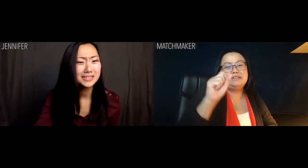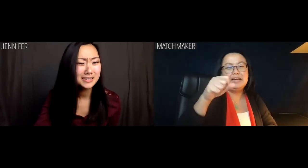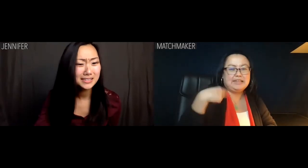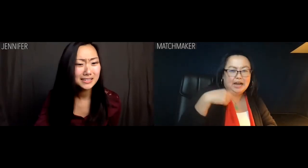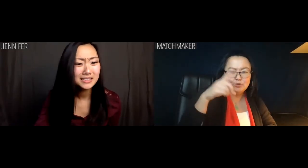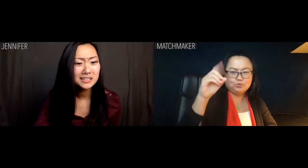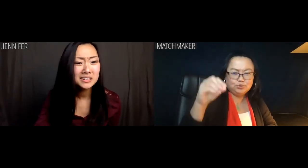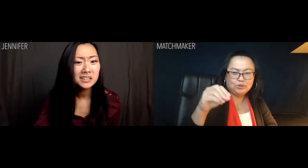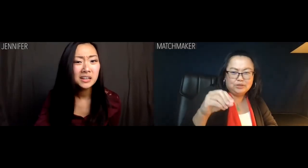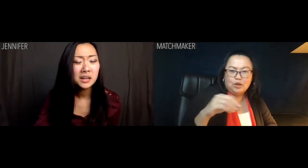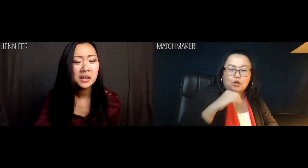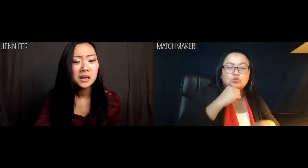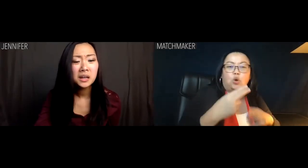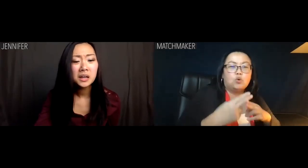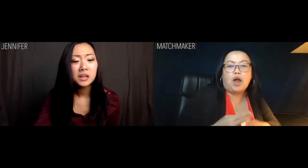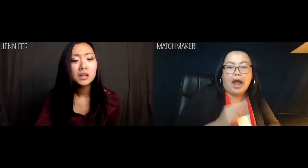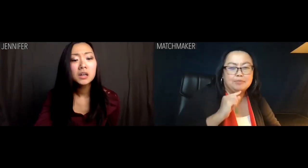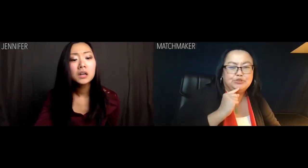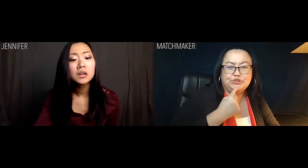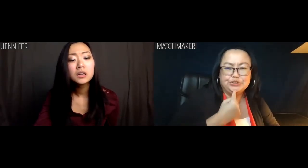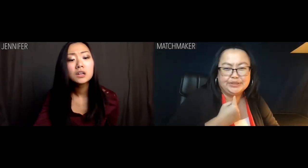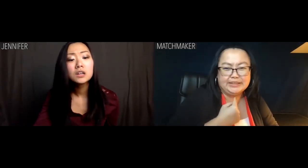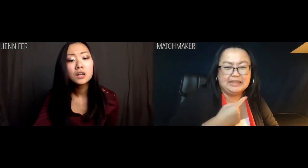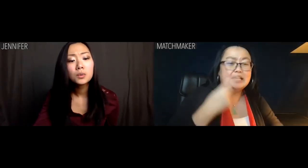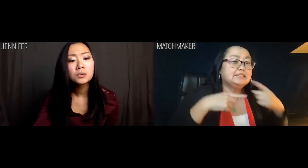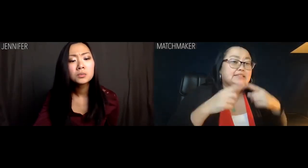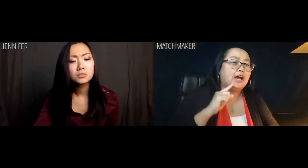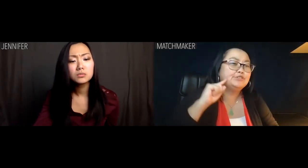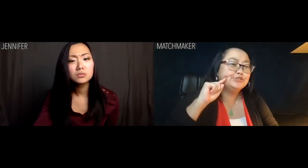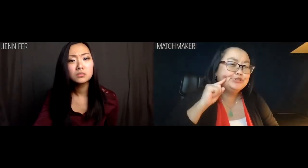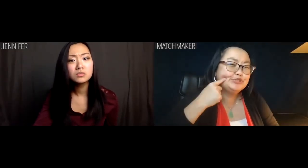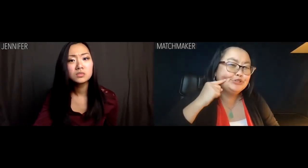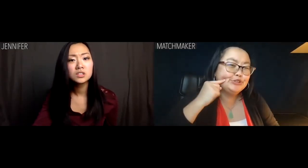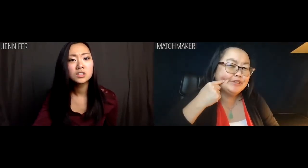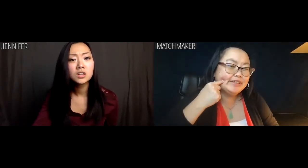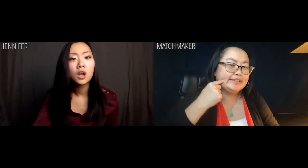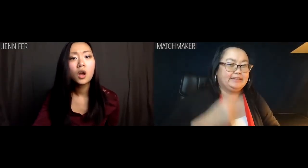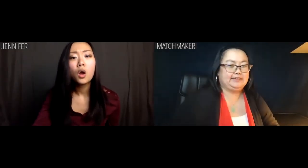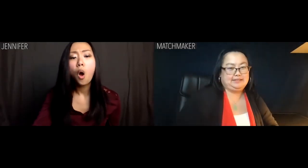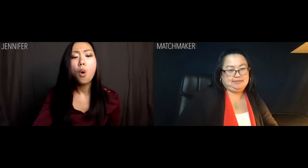Matchmaker: Yes, I do. And don't call me Shirley. It's actually pronounced Shír Li.